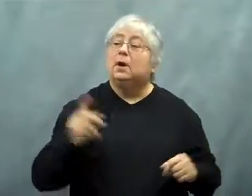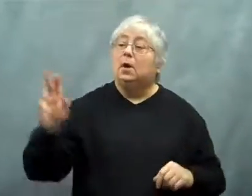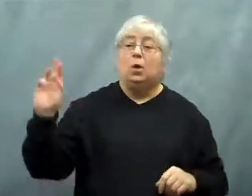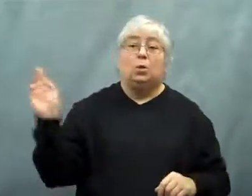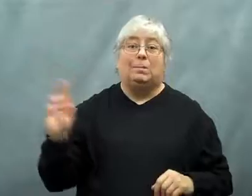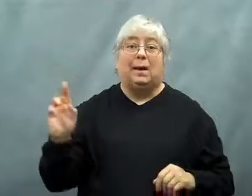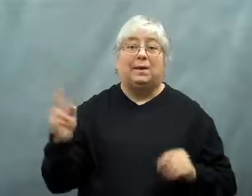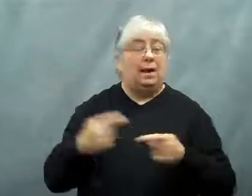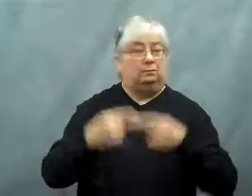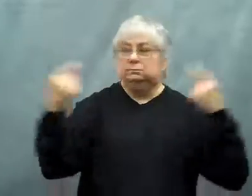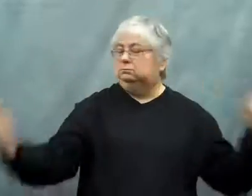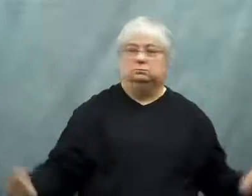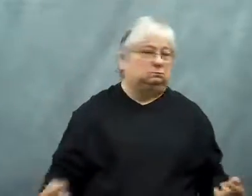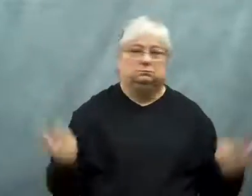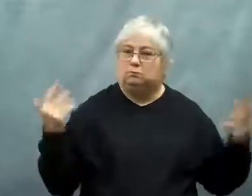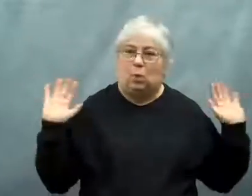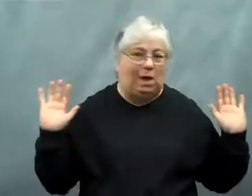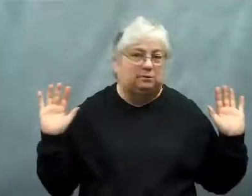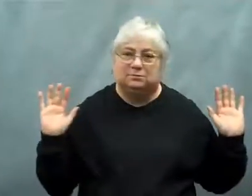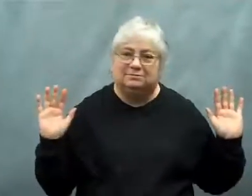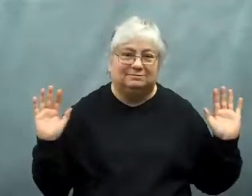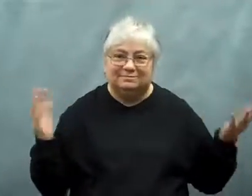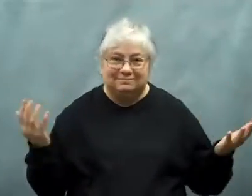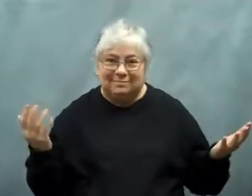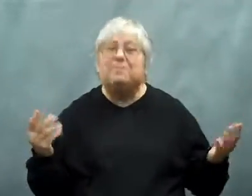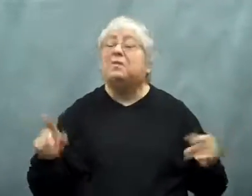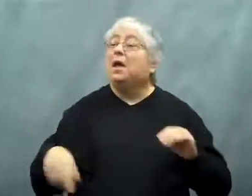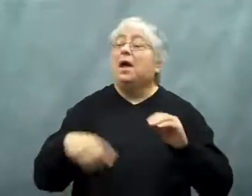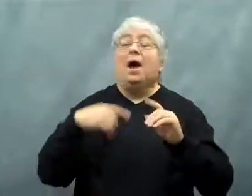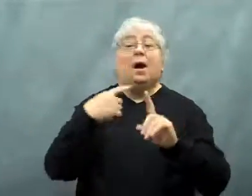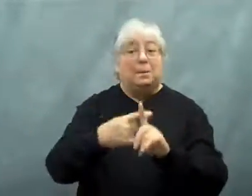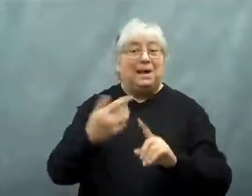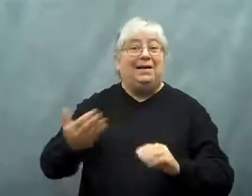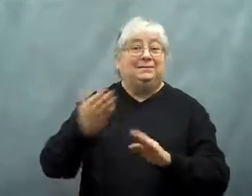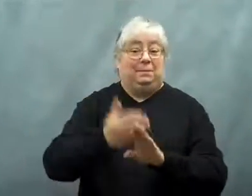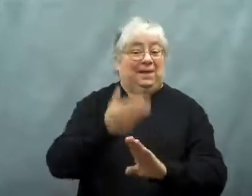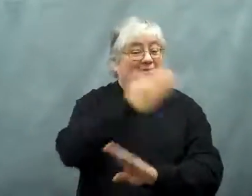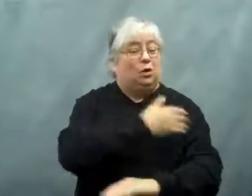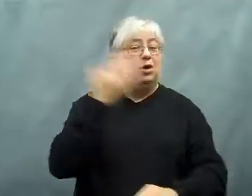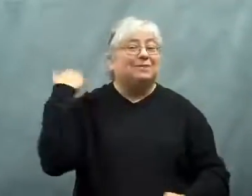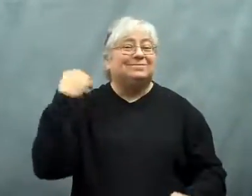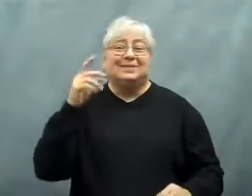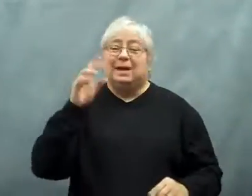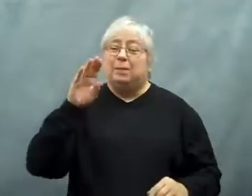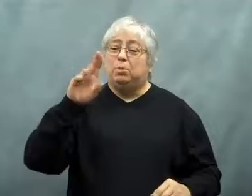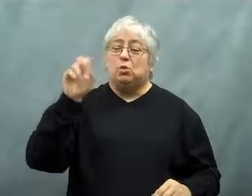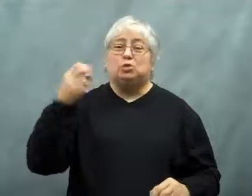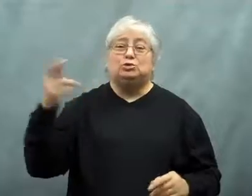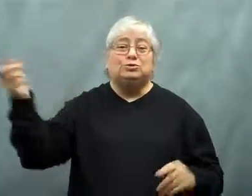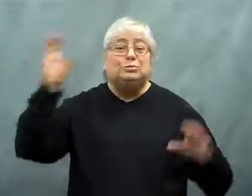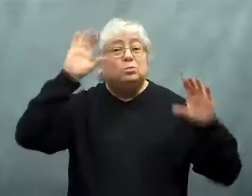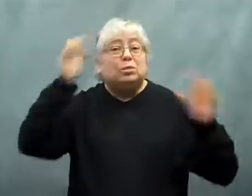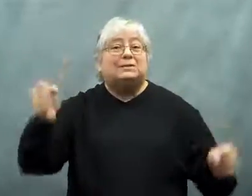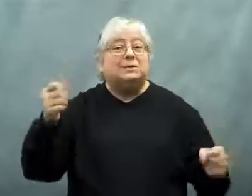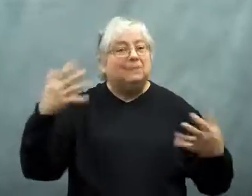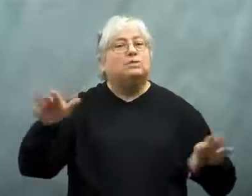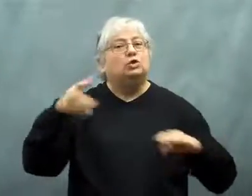The Republicans opposed this tax increase proposal.